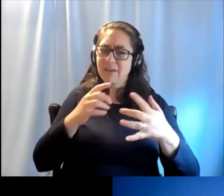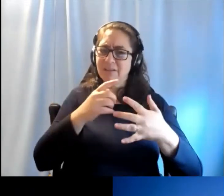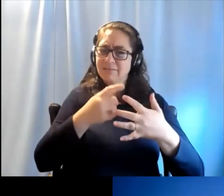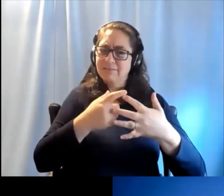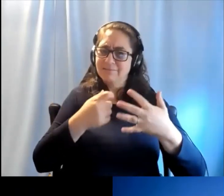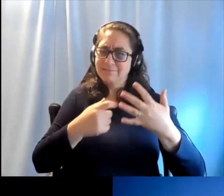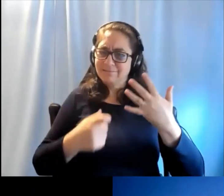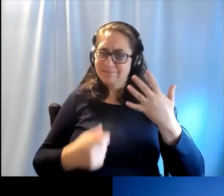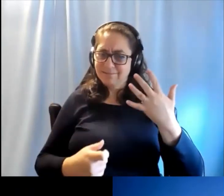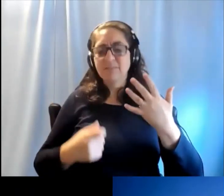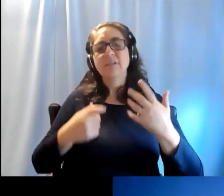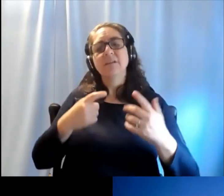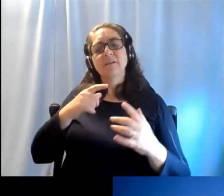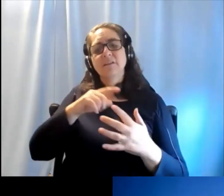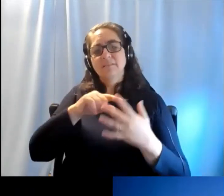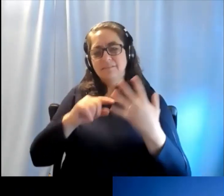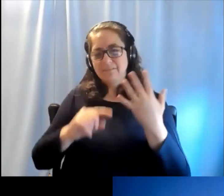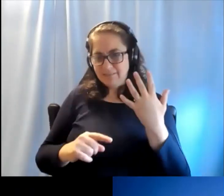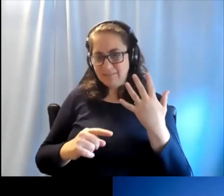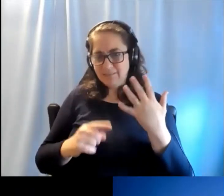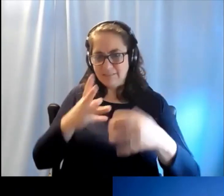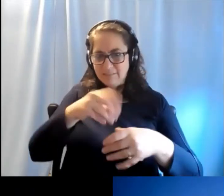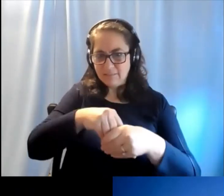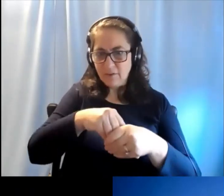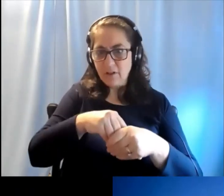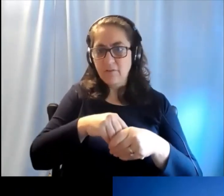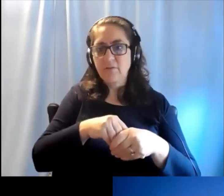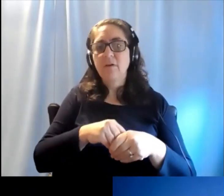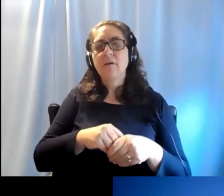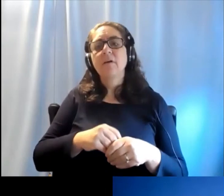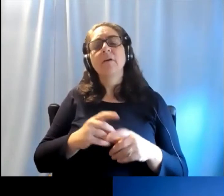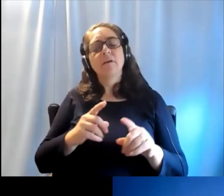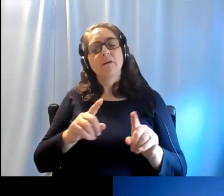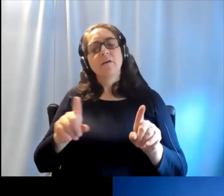So we are working also with experts and behavior change in this respect.